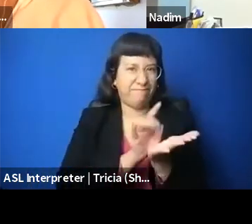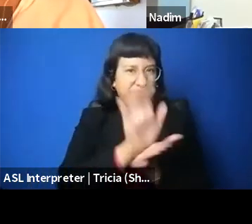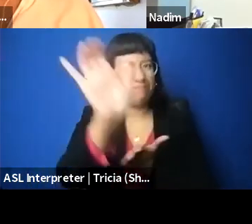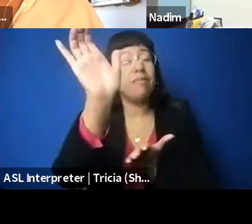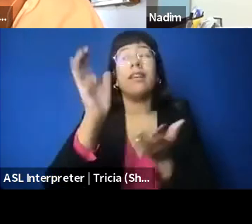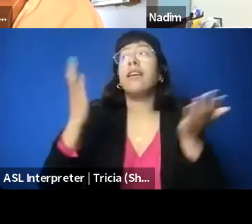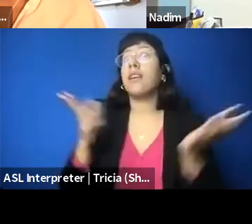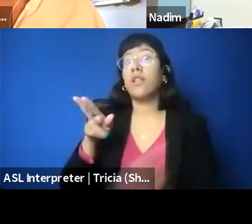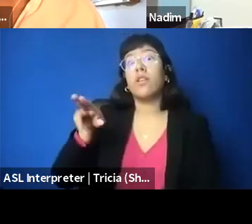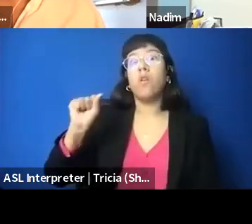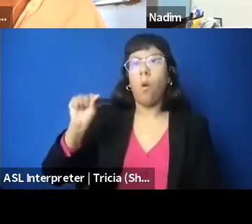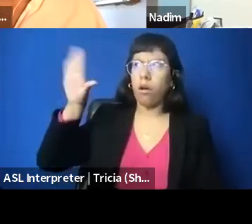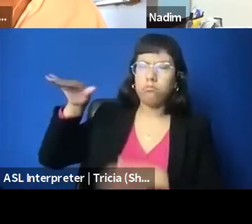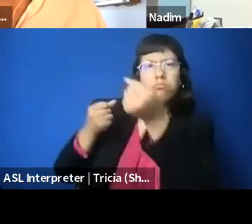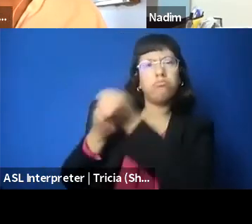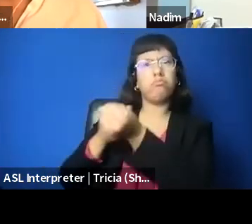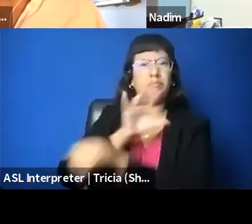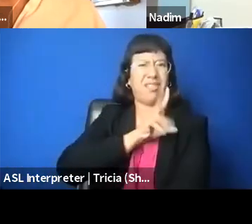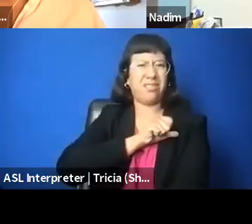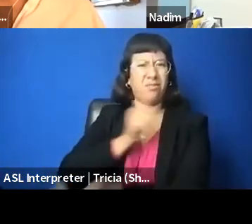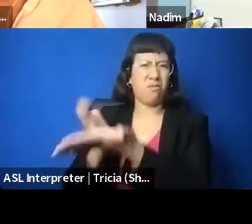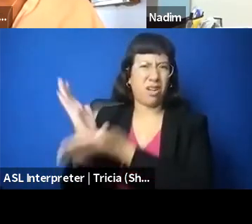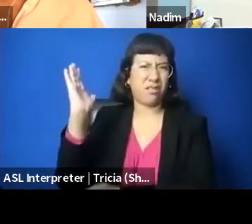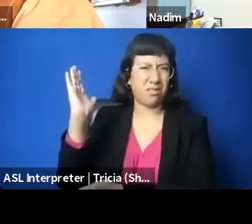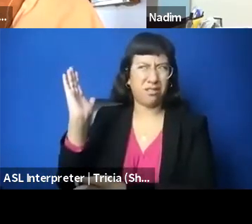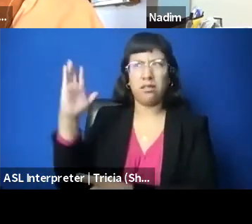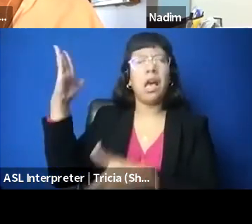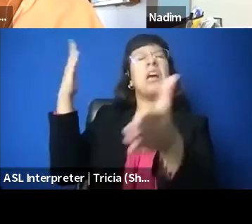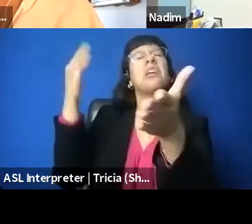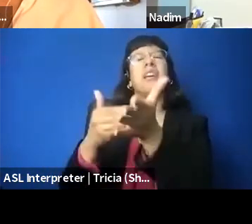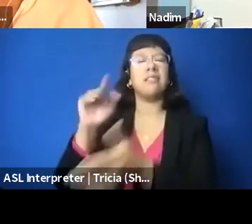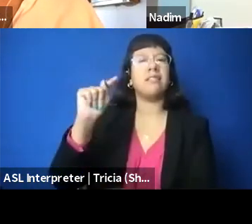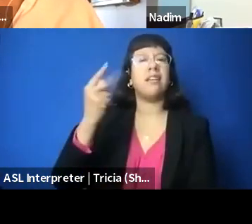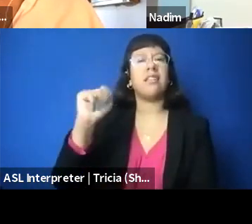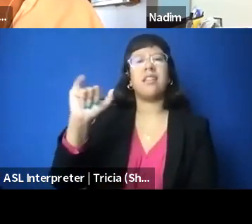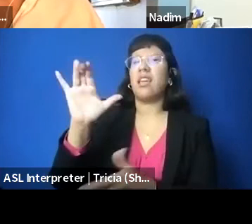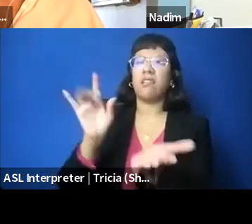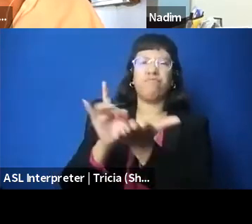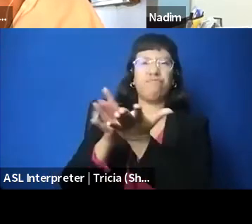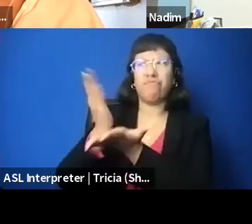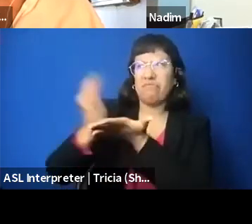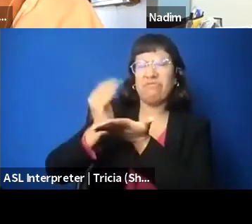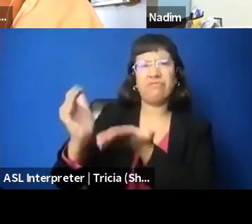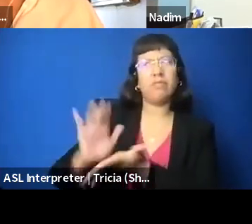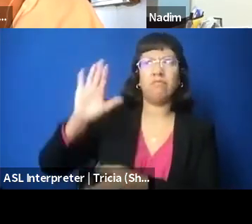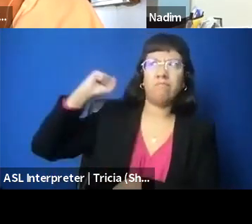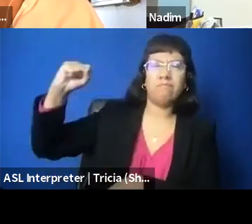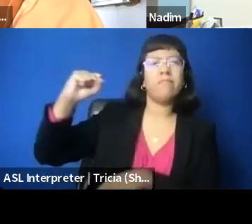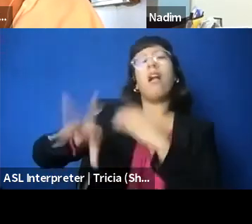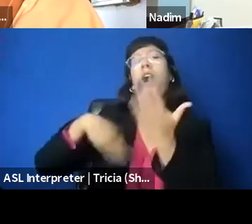Palestinian rights and against ethnic cleansing and the political ideology of Zionism, and what we've seen